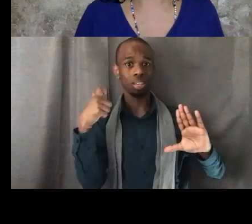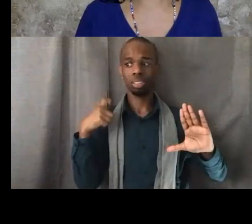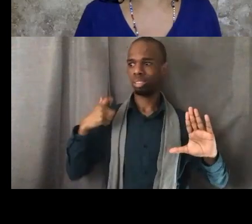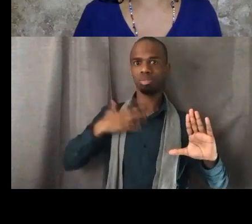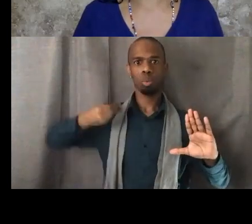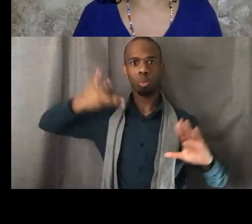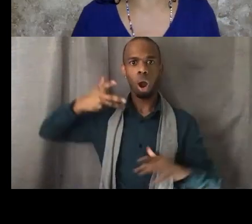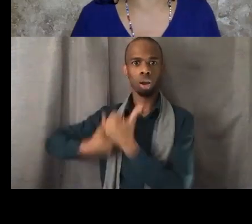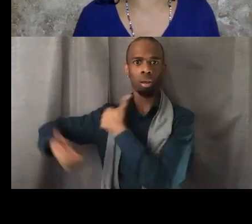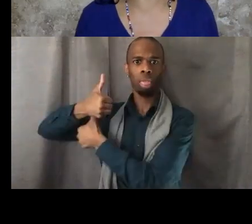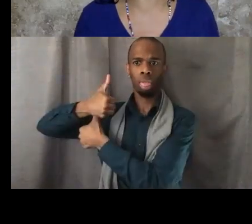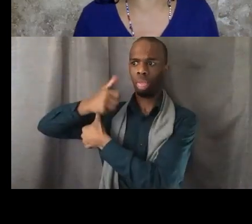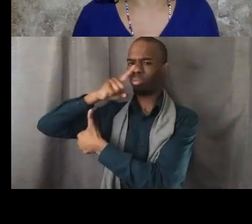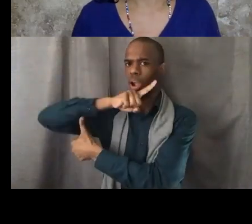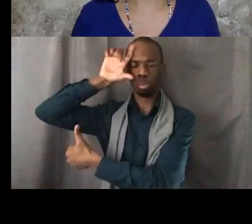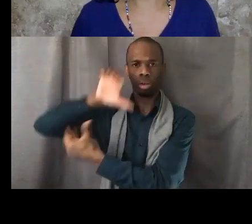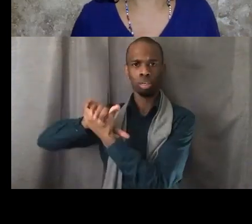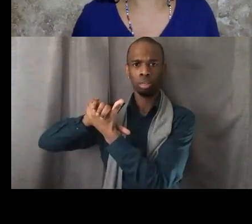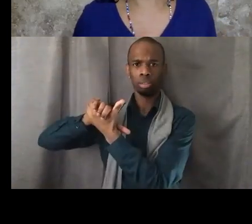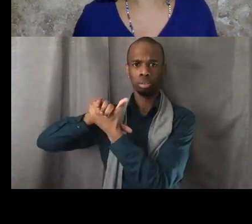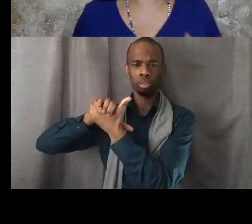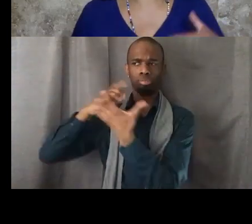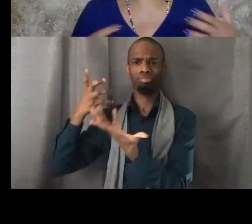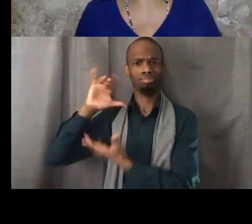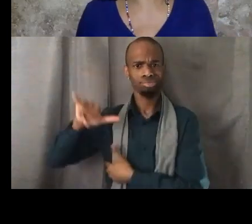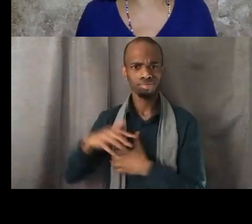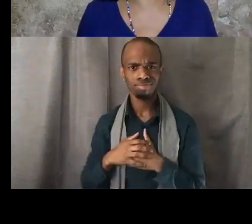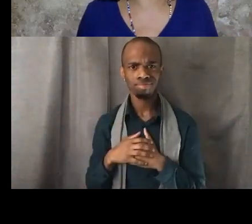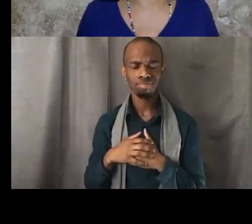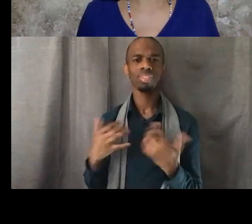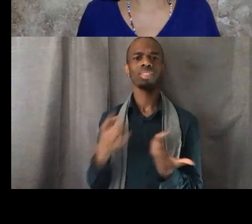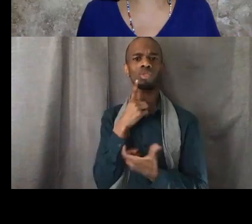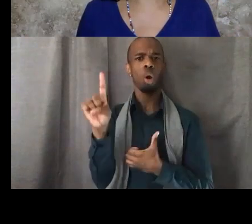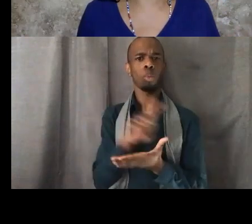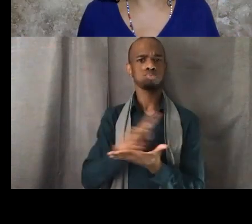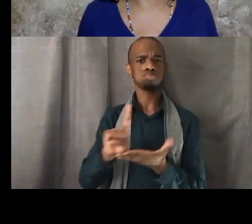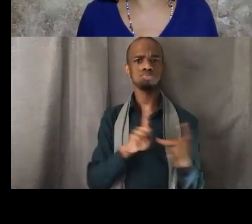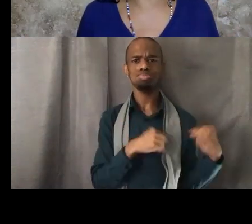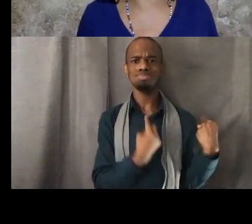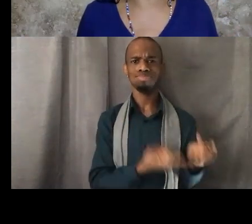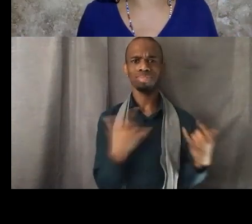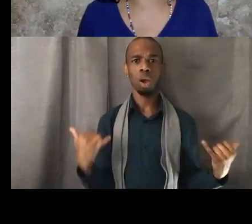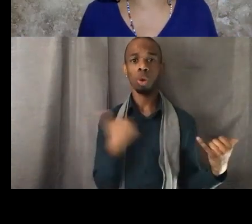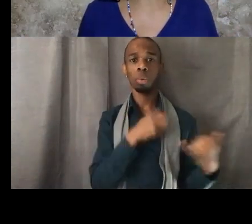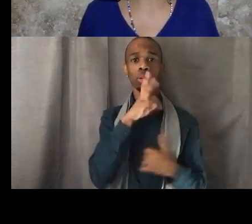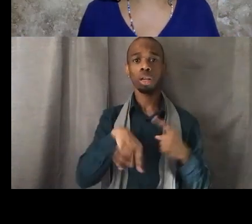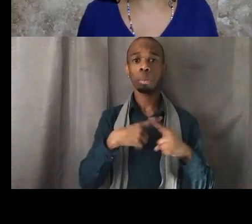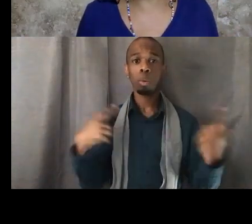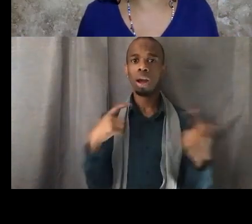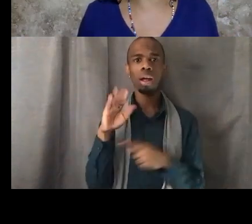Over the course of the last week we've been talking about the bombing and shooting